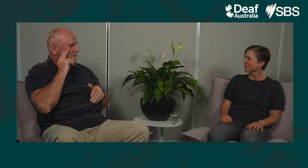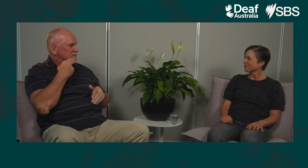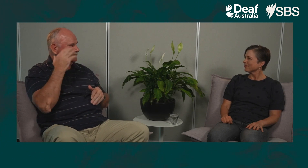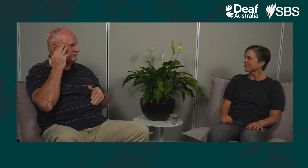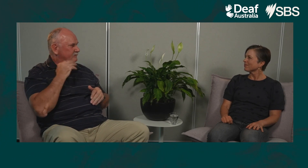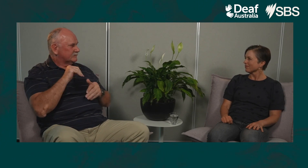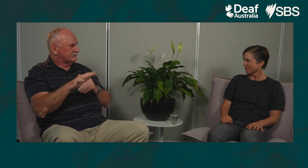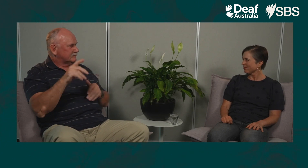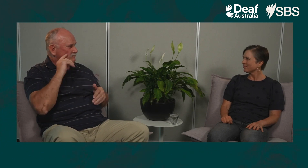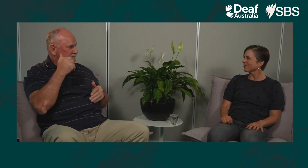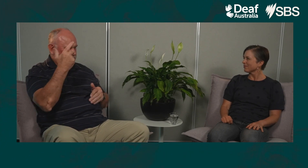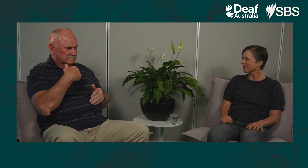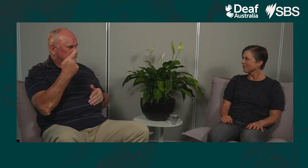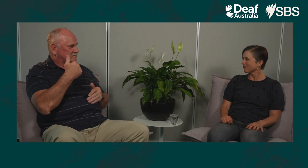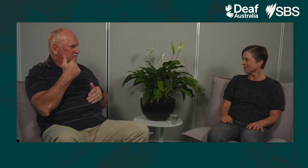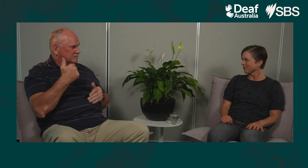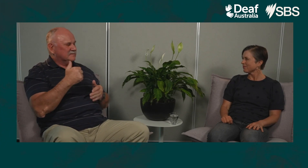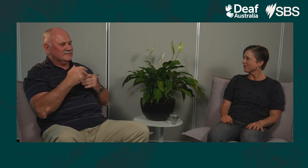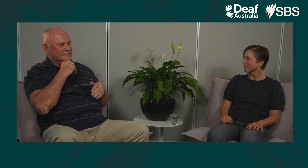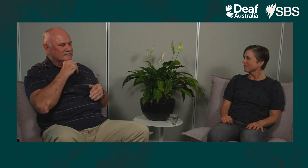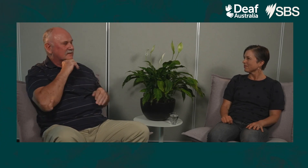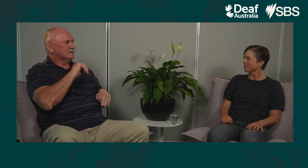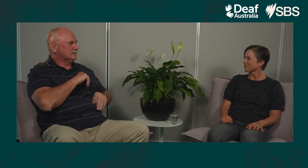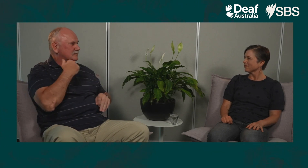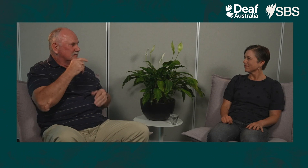young Deaf lady who he's taken to.